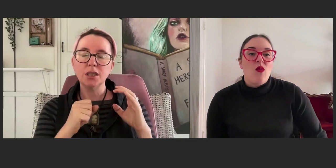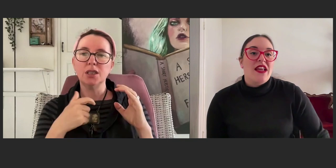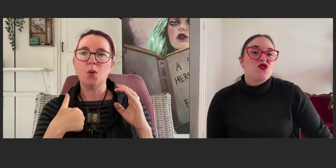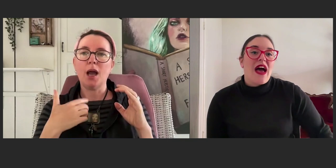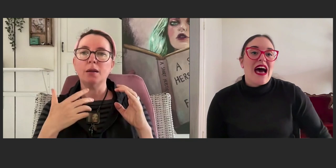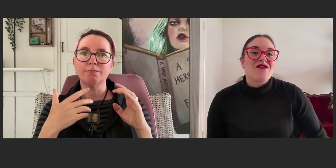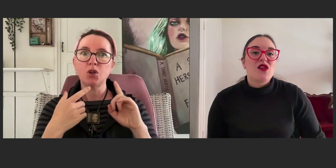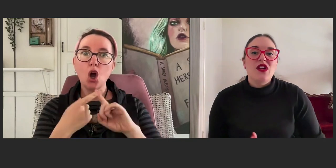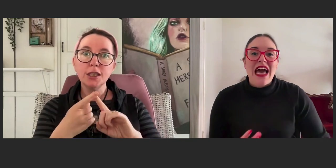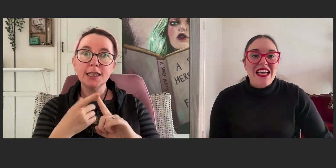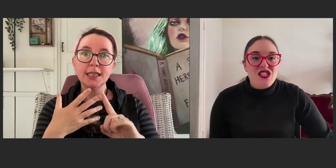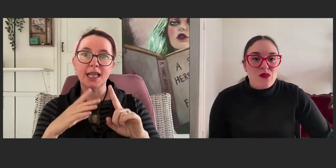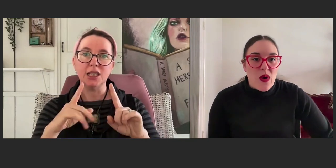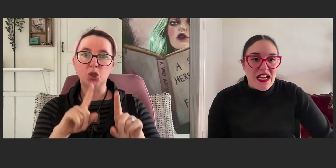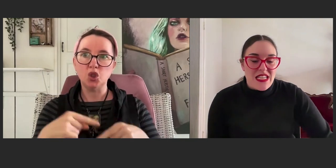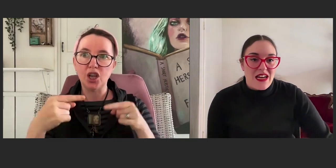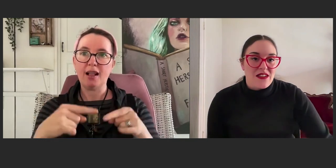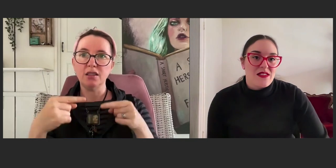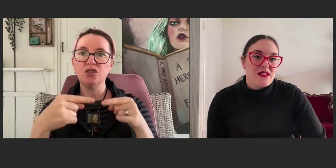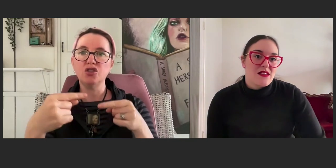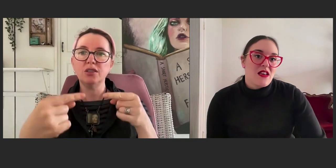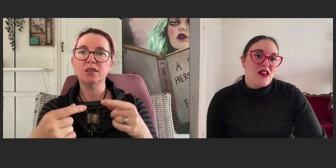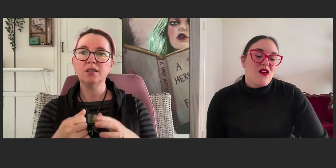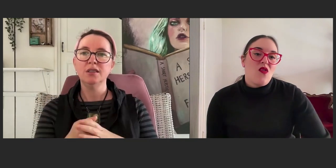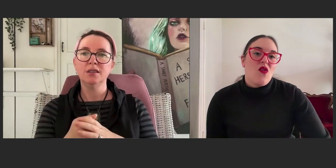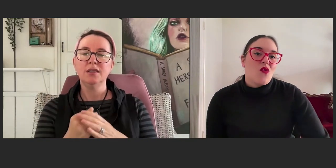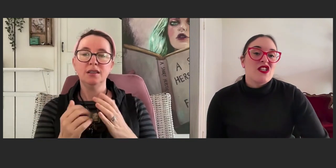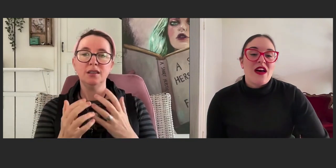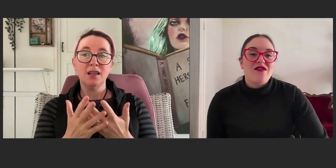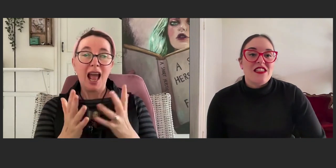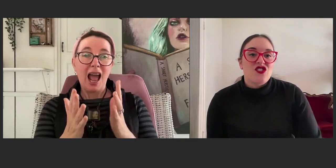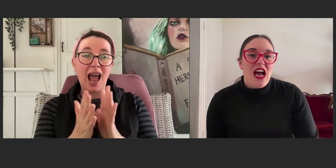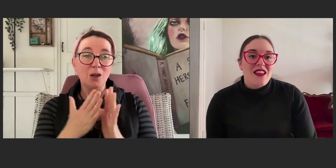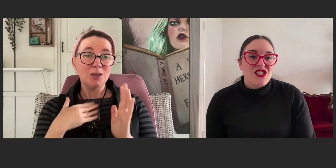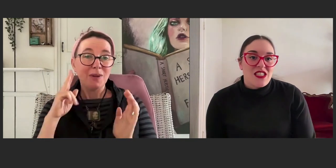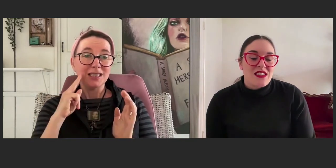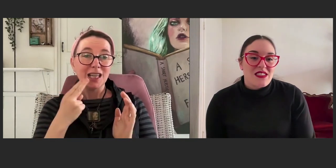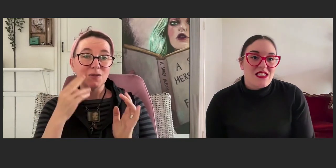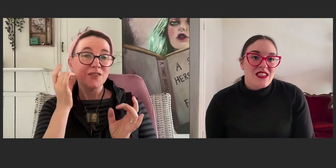When do I have communication breakdowns or when do I face challenges?